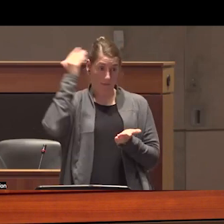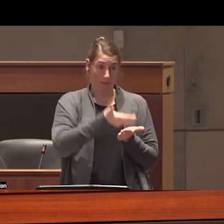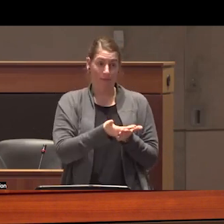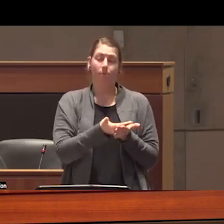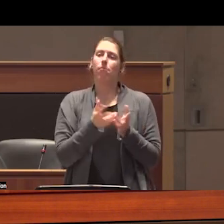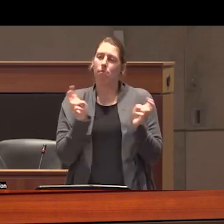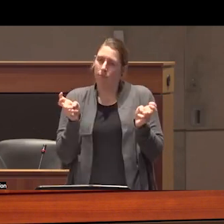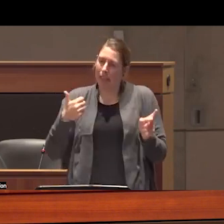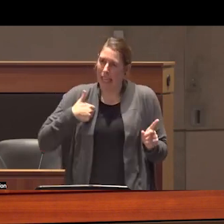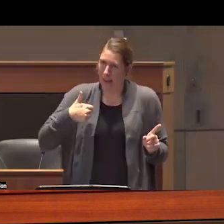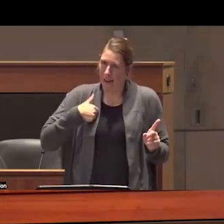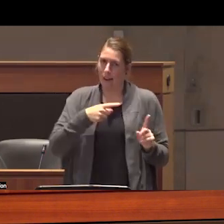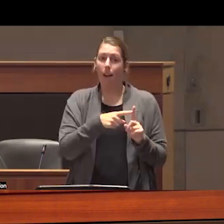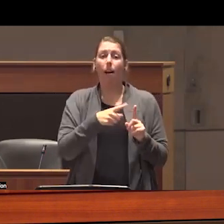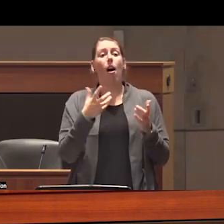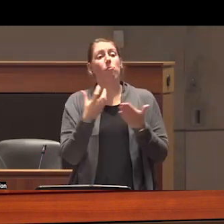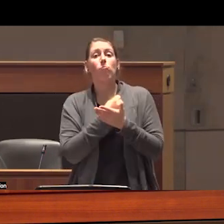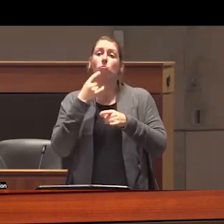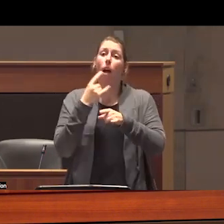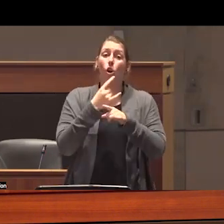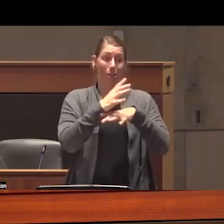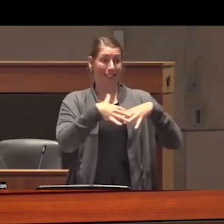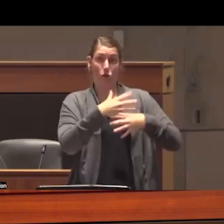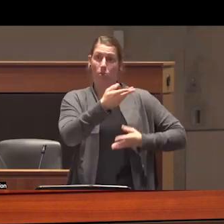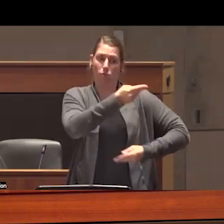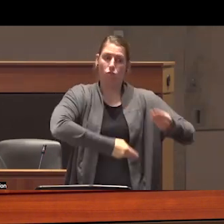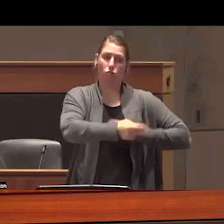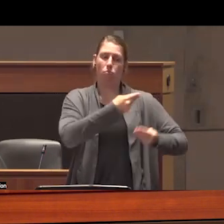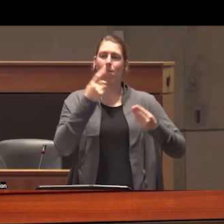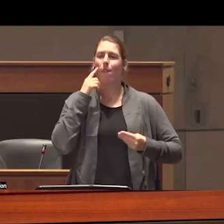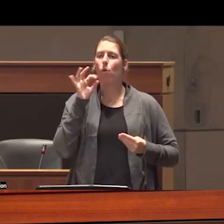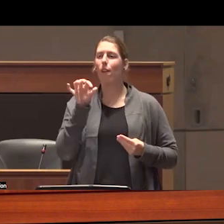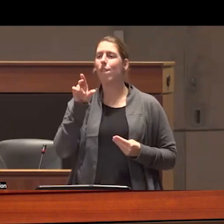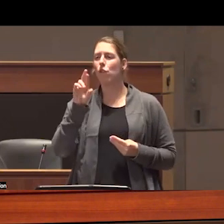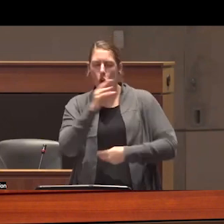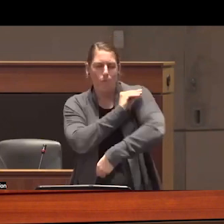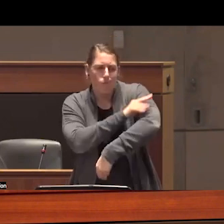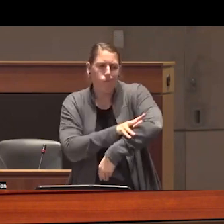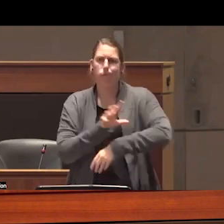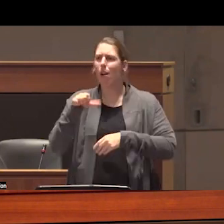Canada began exchanging alcohol with indigenous peoples forers with for Furs and other goods and